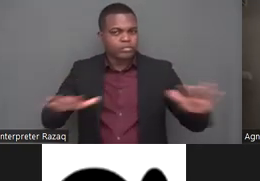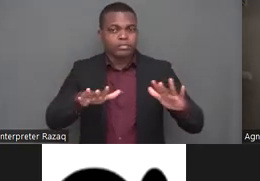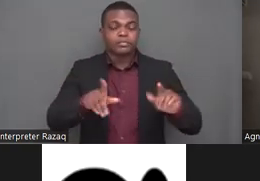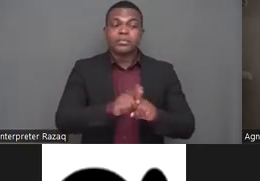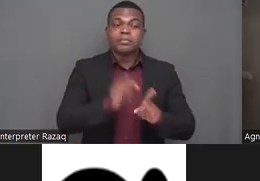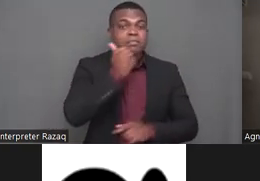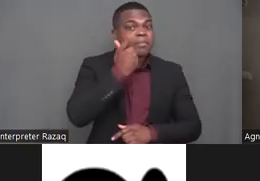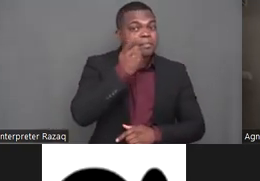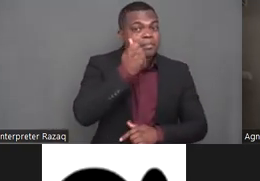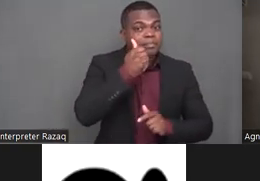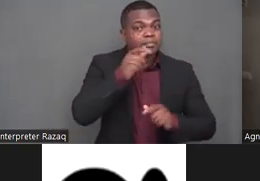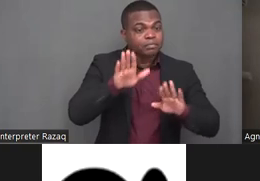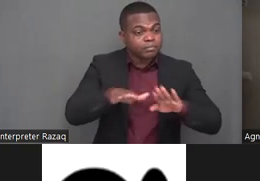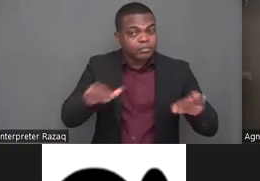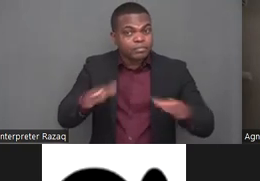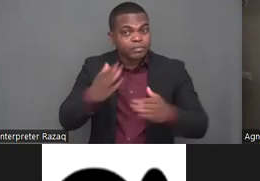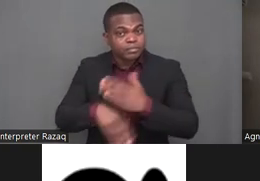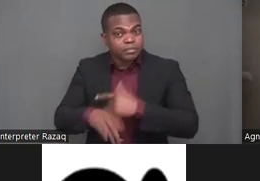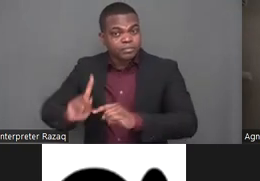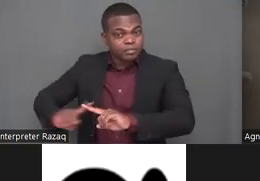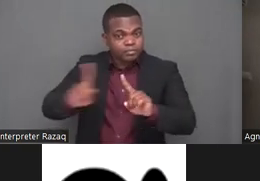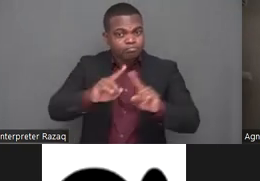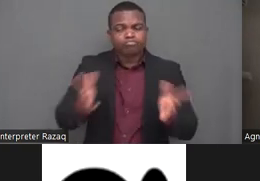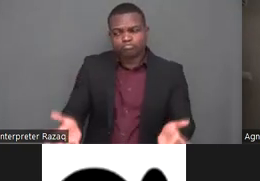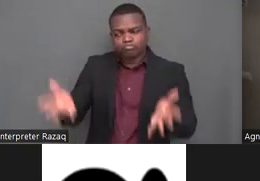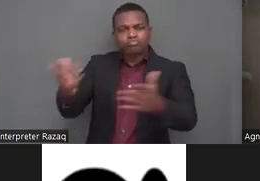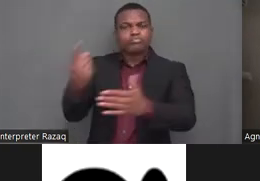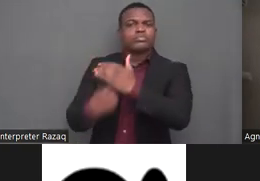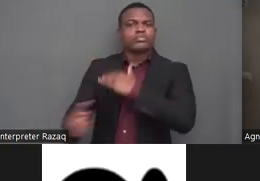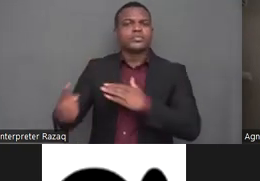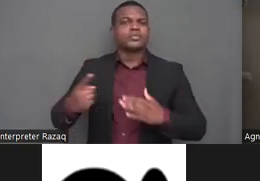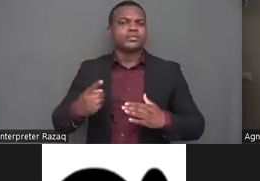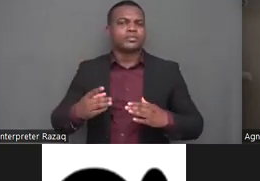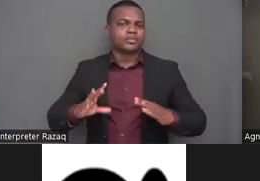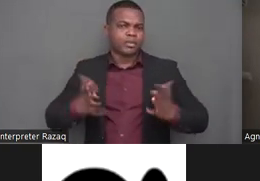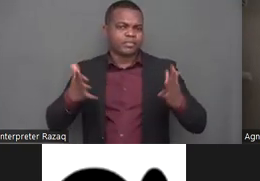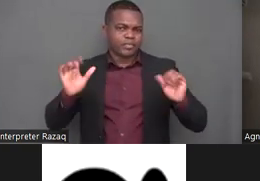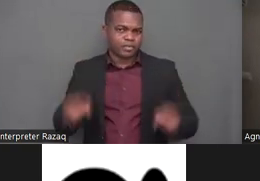and because we really hear from our colleagues about pervasive withdrawal of information about